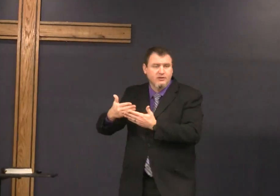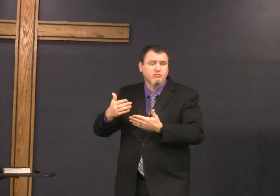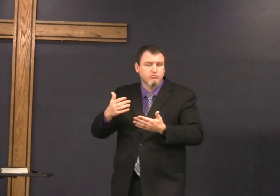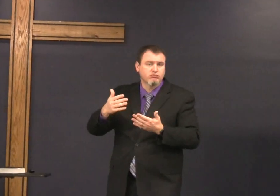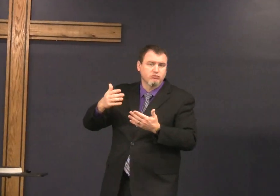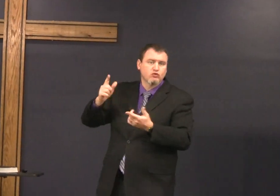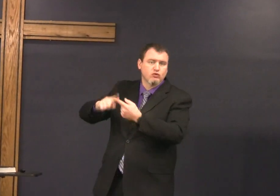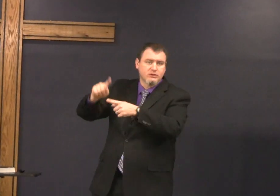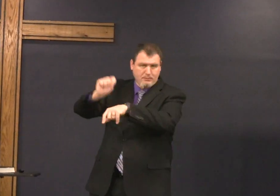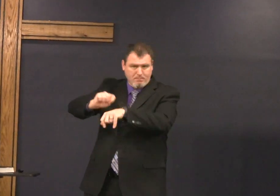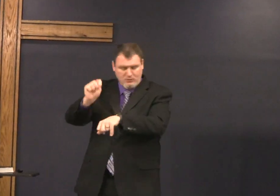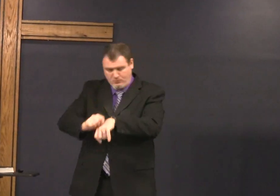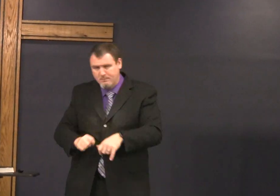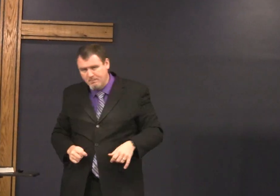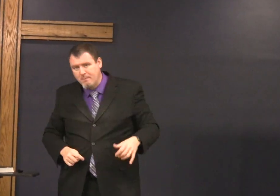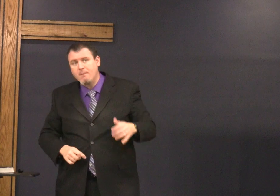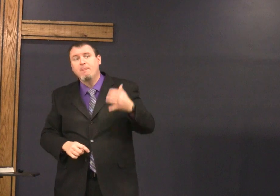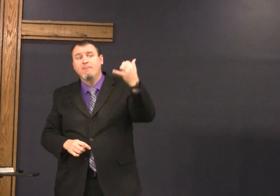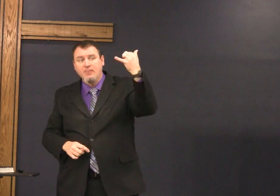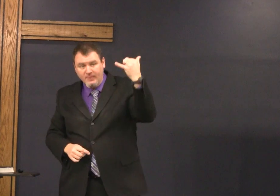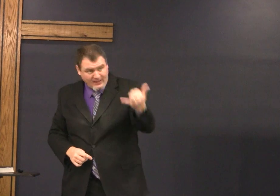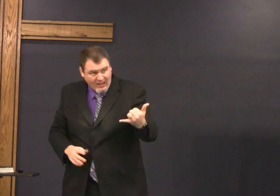to make the offering for the baby at the temple